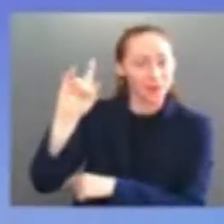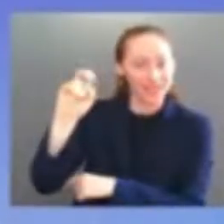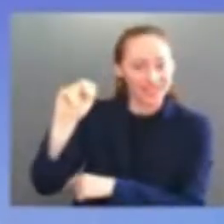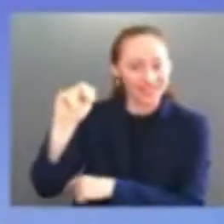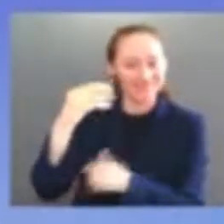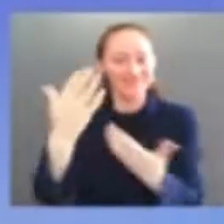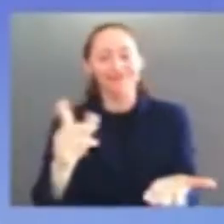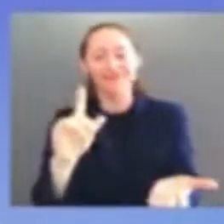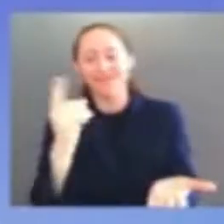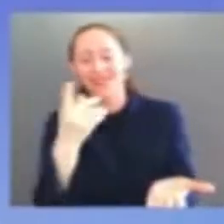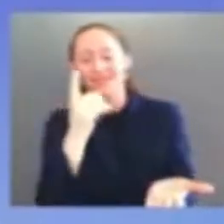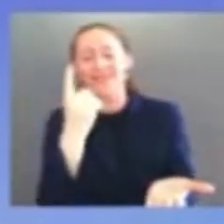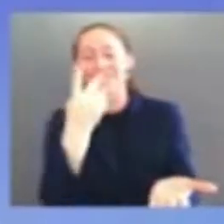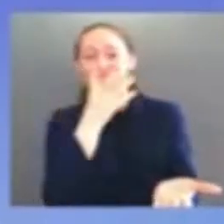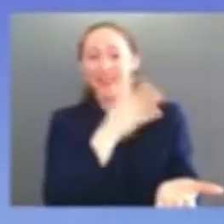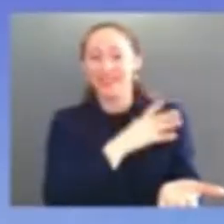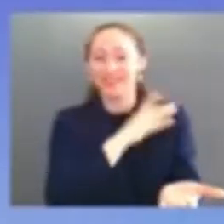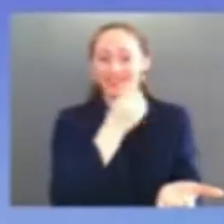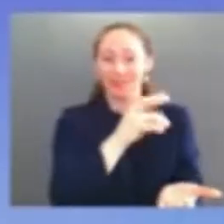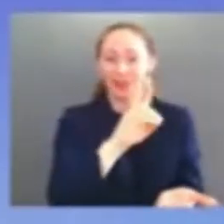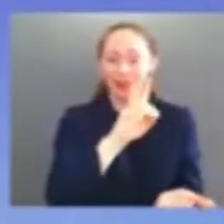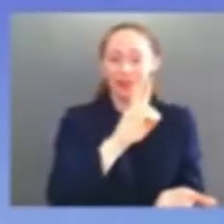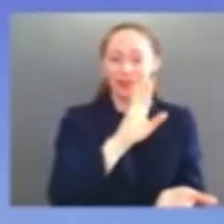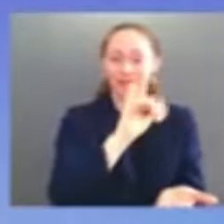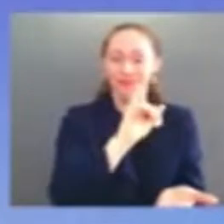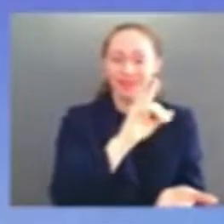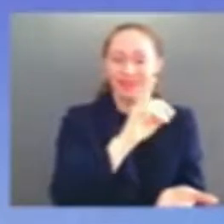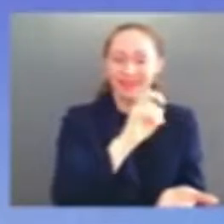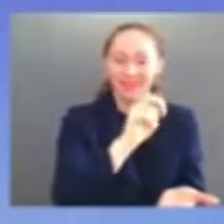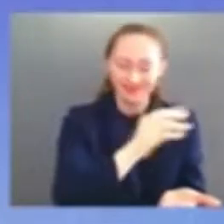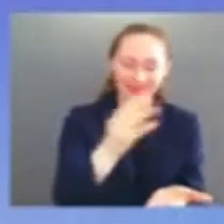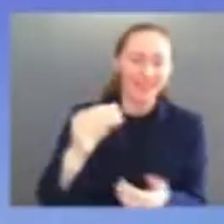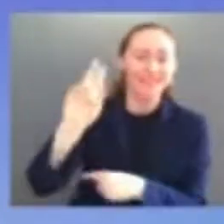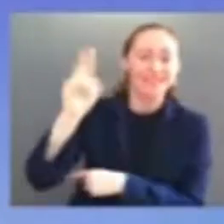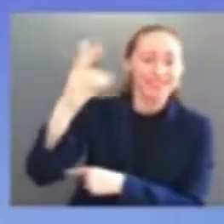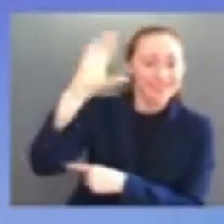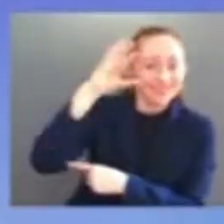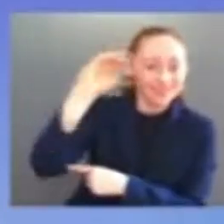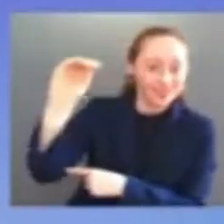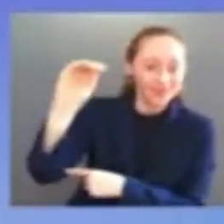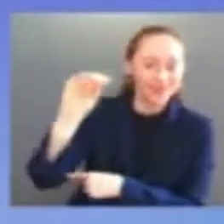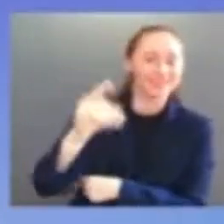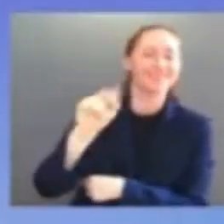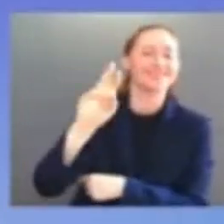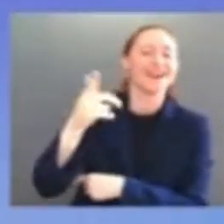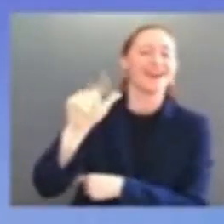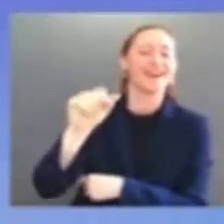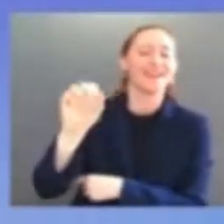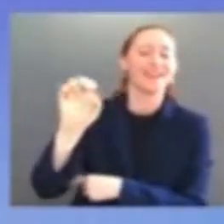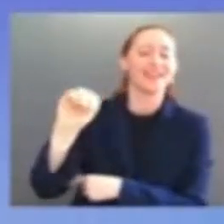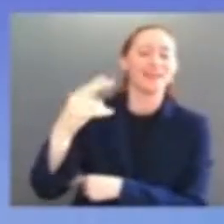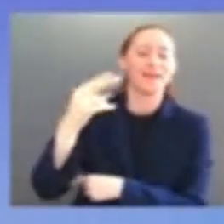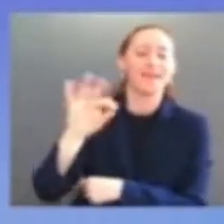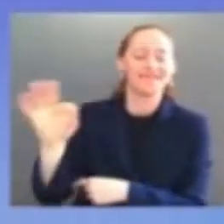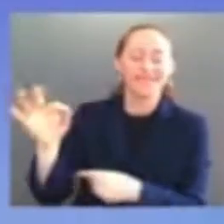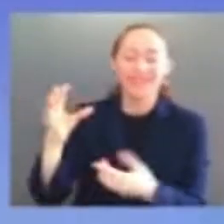douglas imhoff members of congress members of the cabinet members of our administration